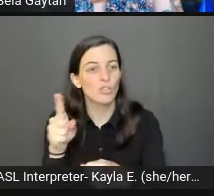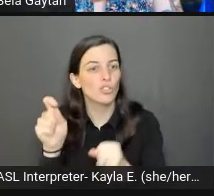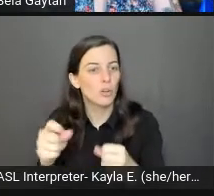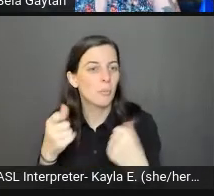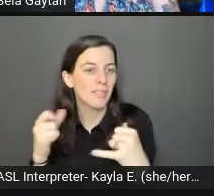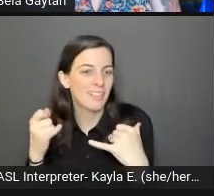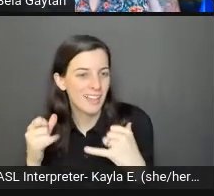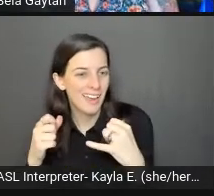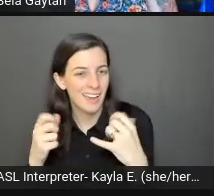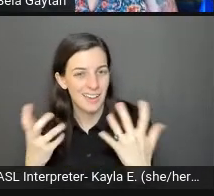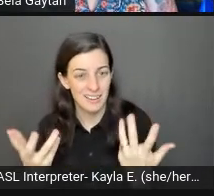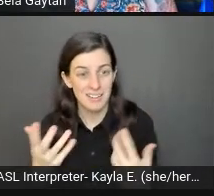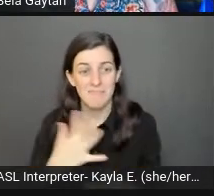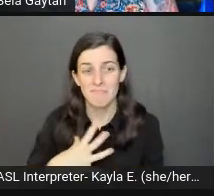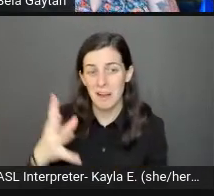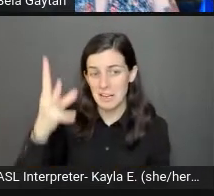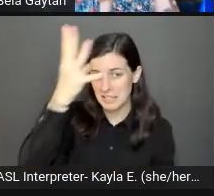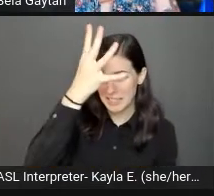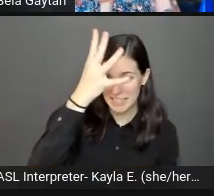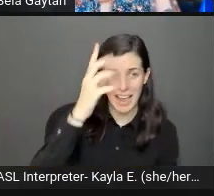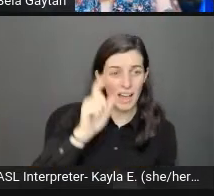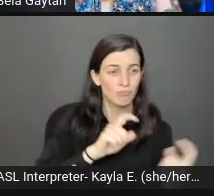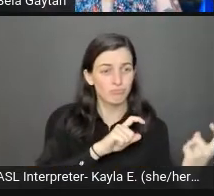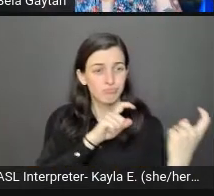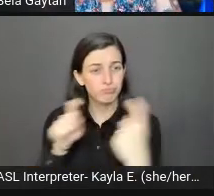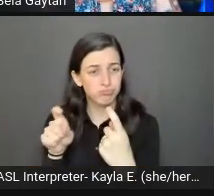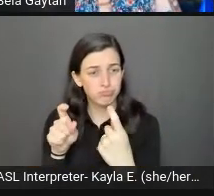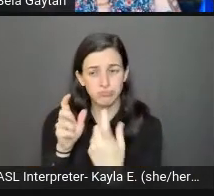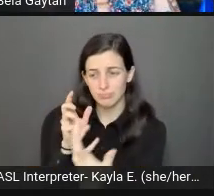My dad hopped in and accommodated my mom's needs, which was really cool.